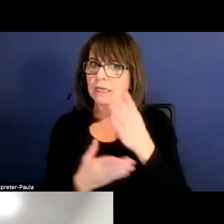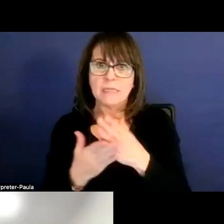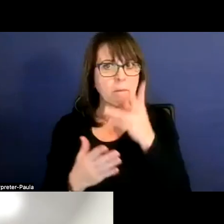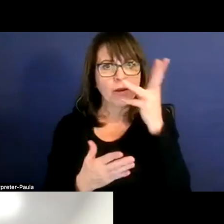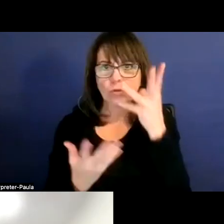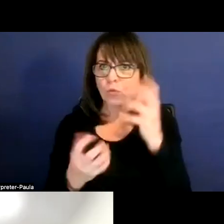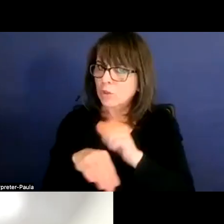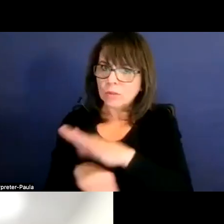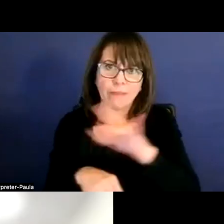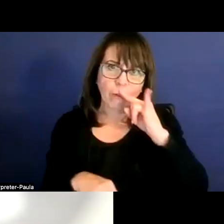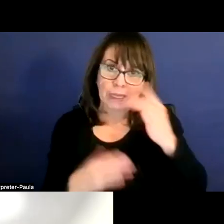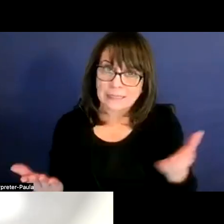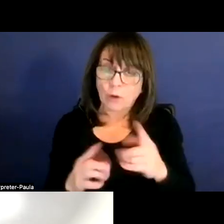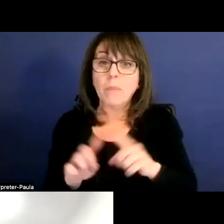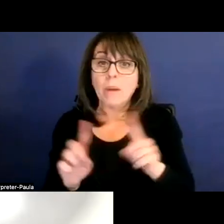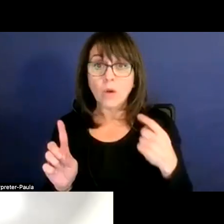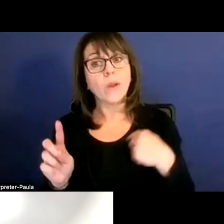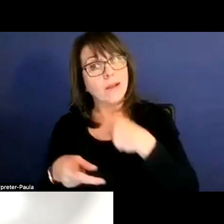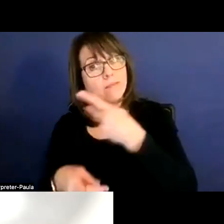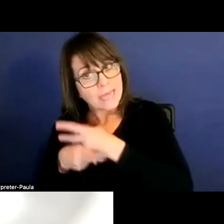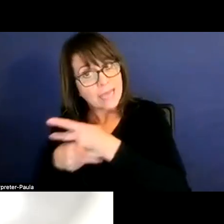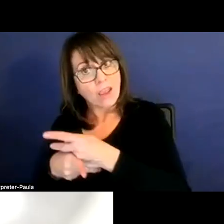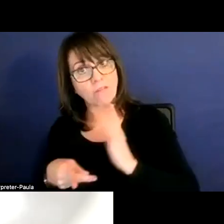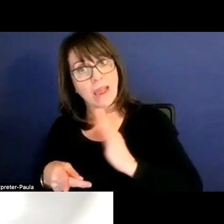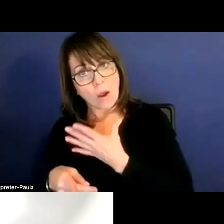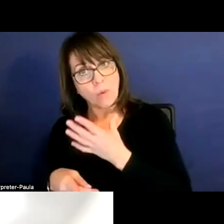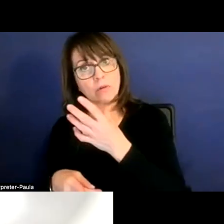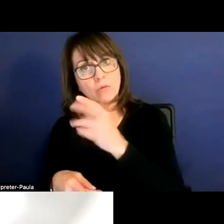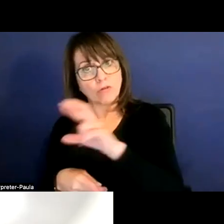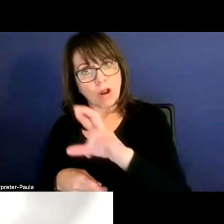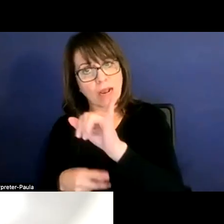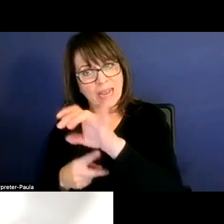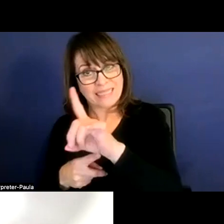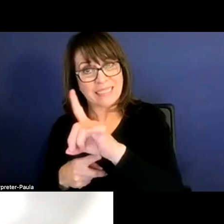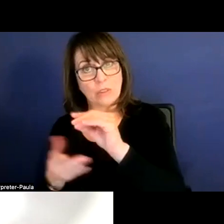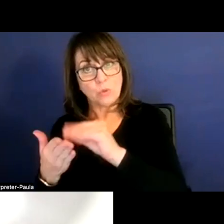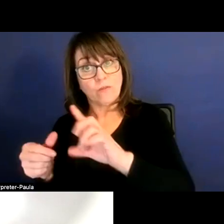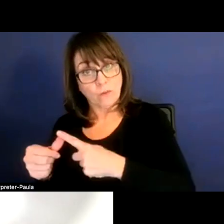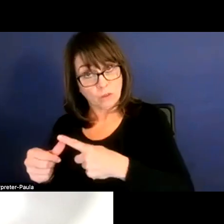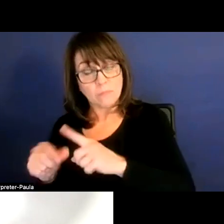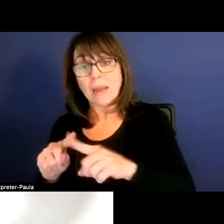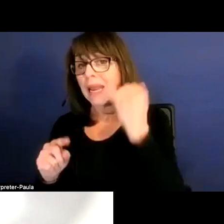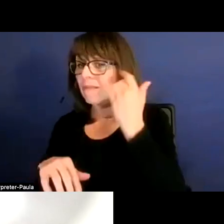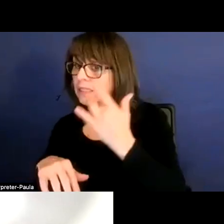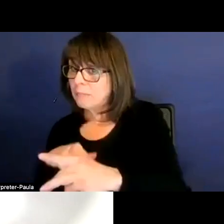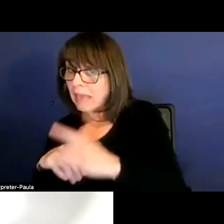But obviously, we're always gonna take care of our Round Rock ISD students first. But then if there is a space, there is always chance again